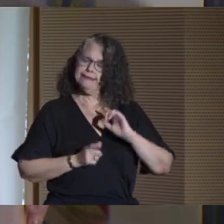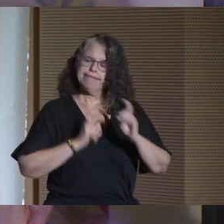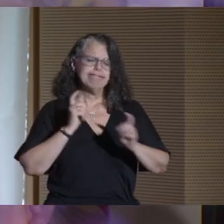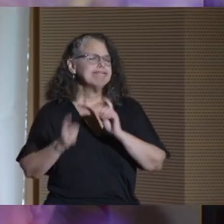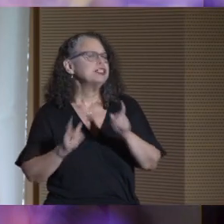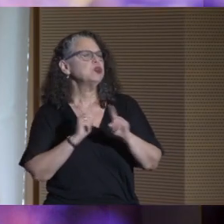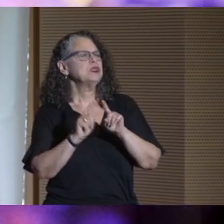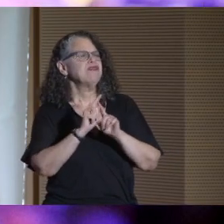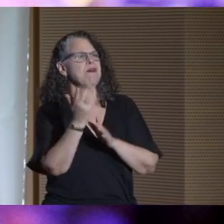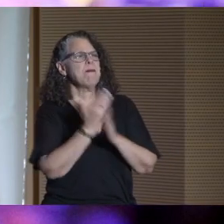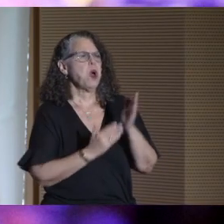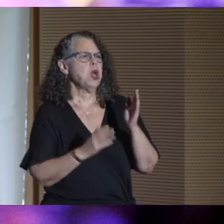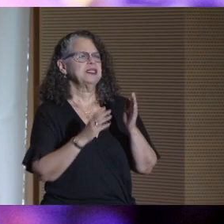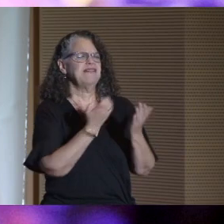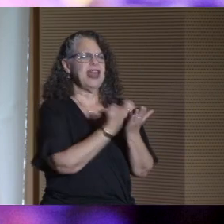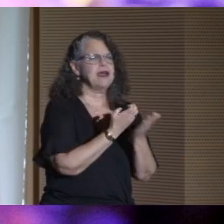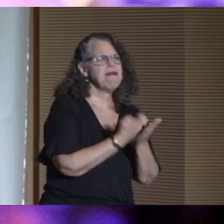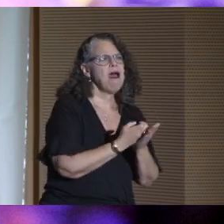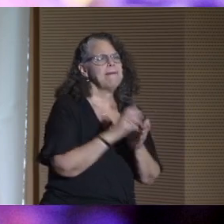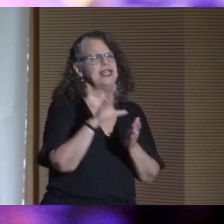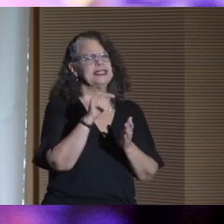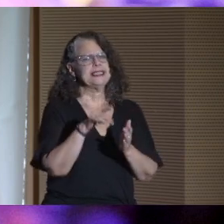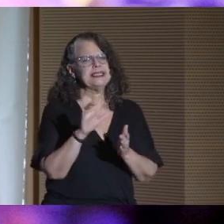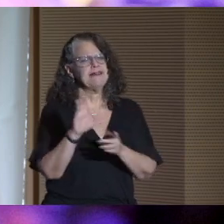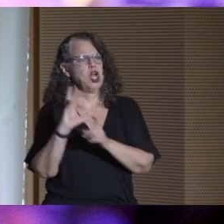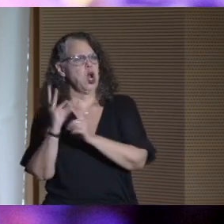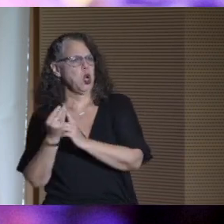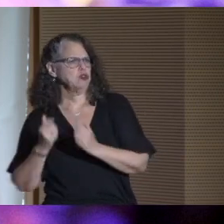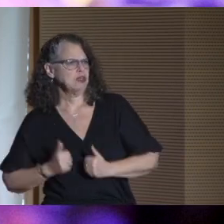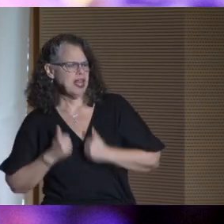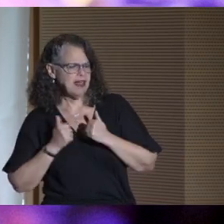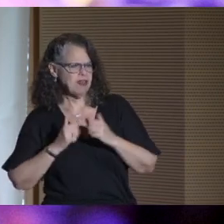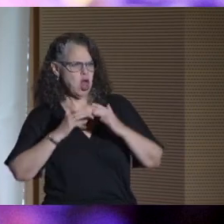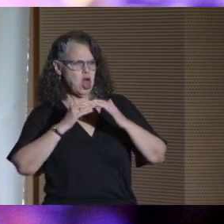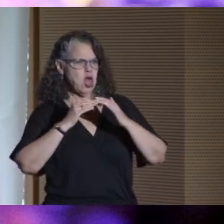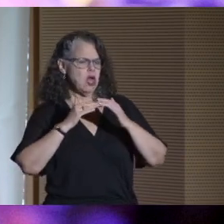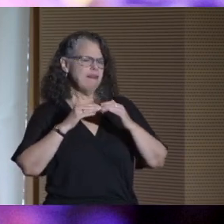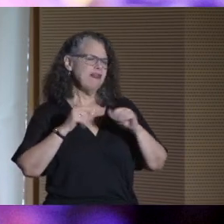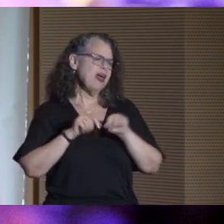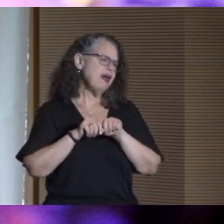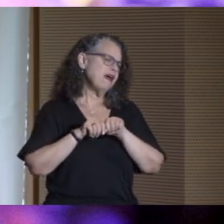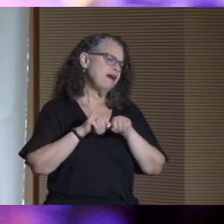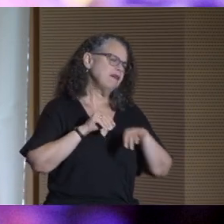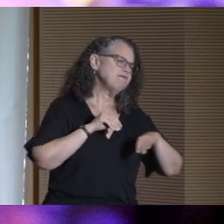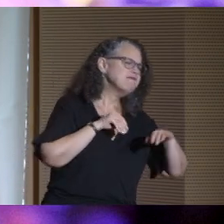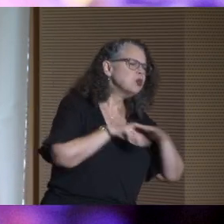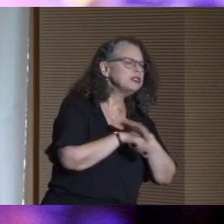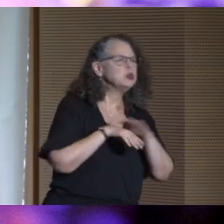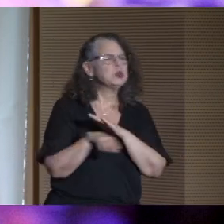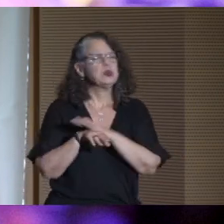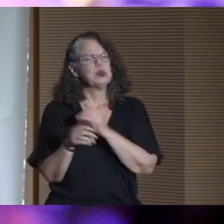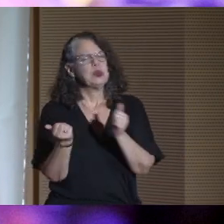of our city's economic, civic, and cultural life. They diversify every sector of its workforce